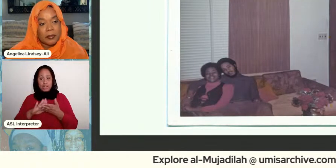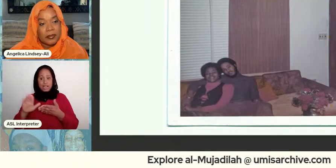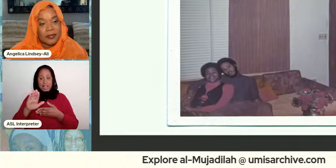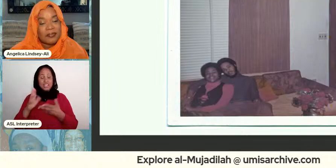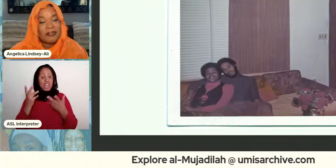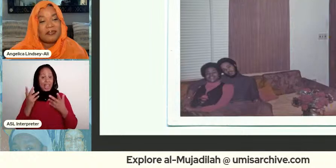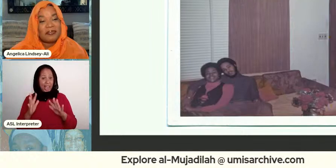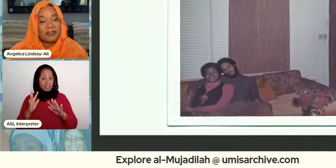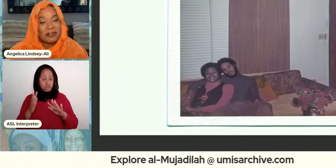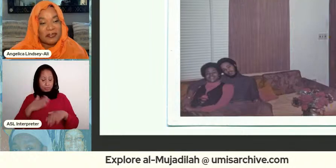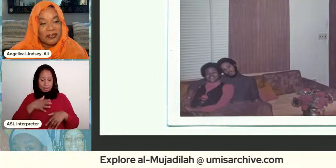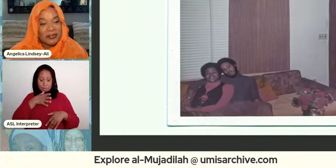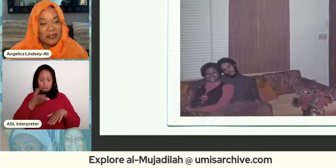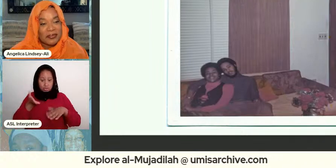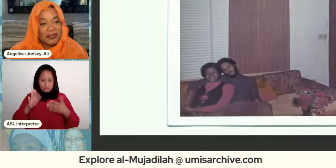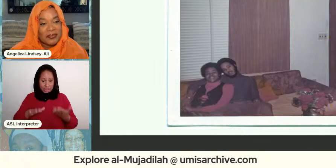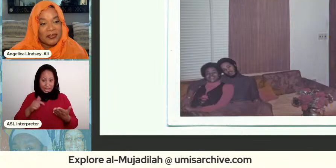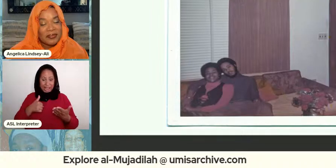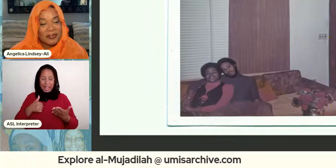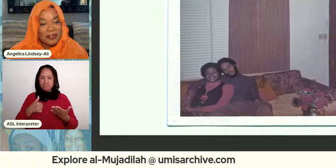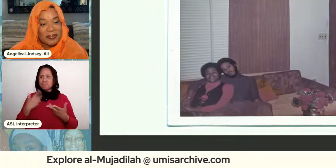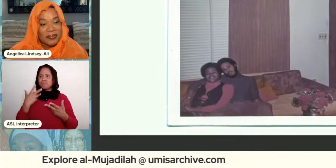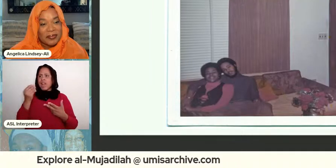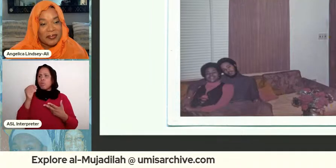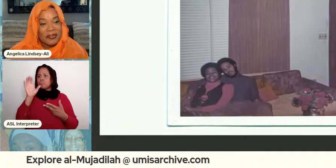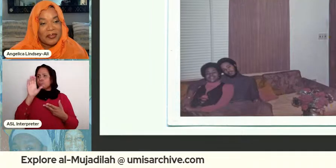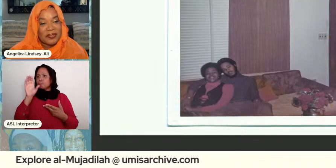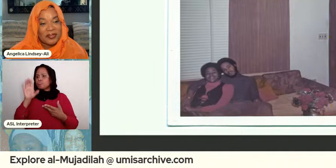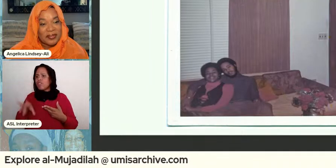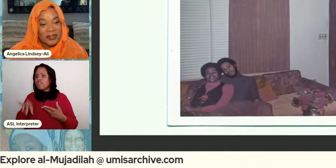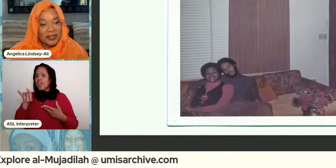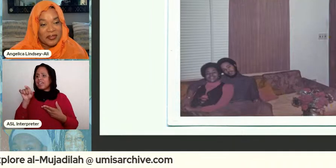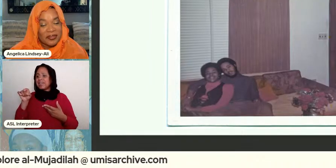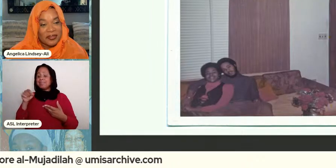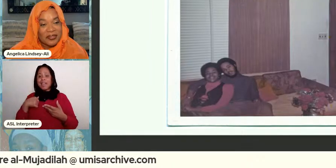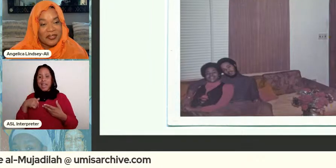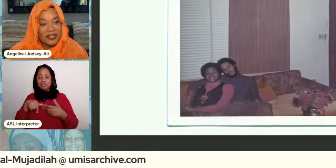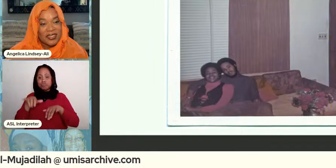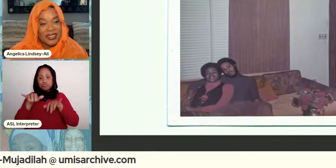like i i found some documents with his last name on it i was on linkedin and like facebook